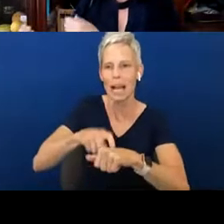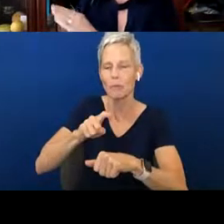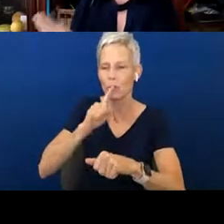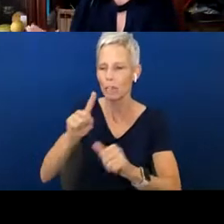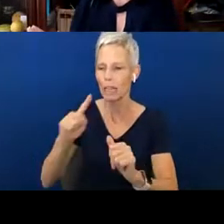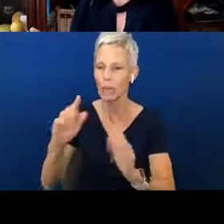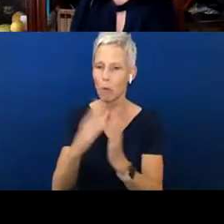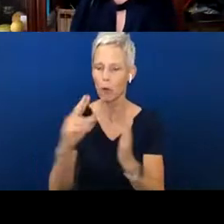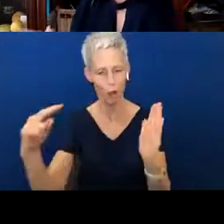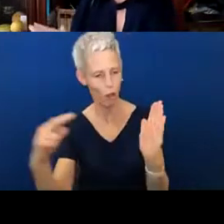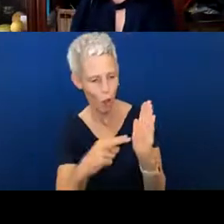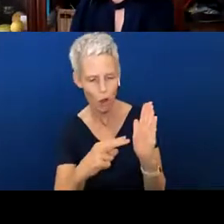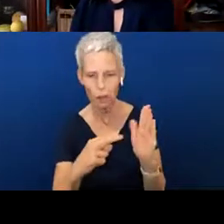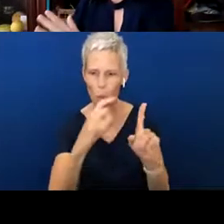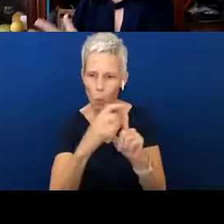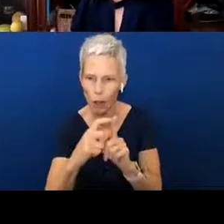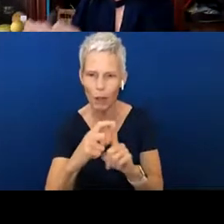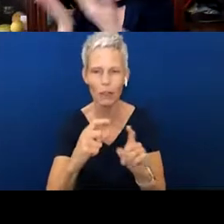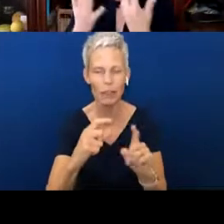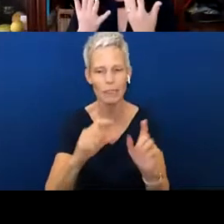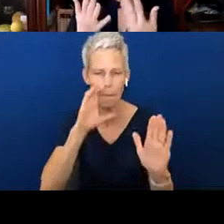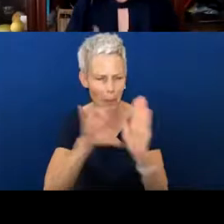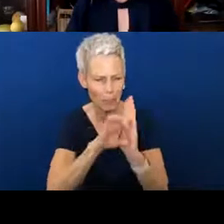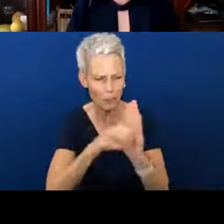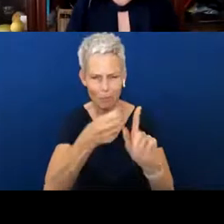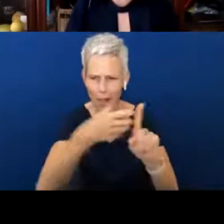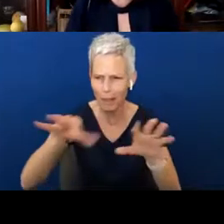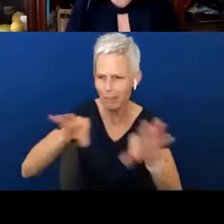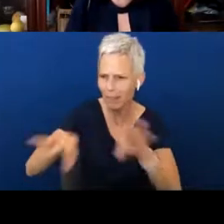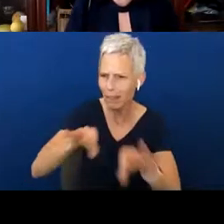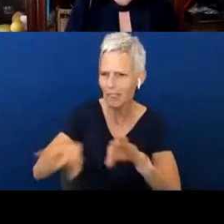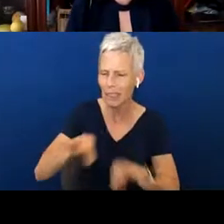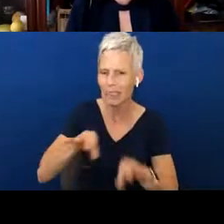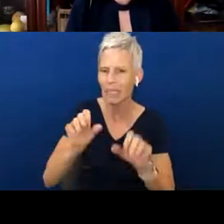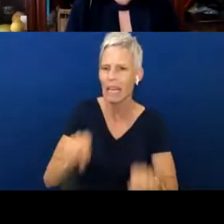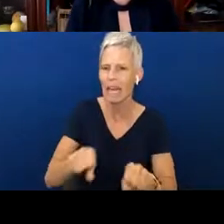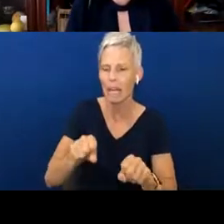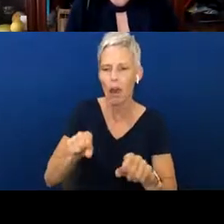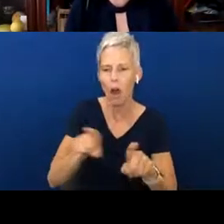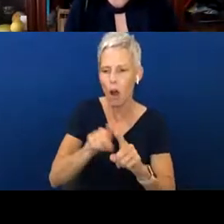look at the words, talk about the picture, rejoin eye gaze with us or whoever happens